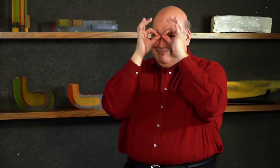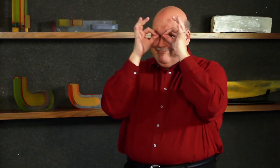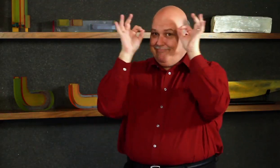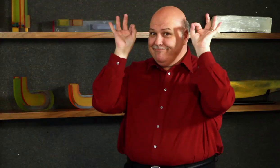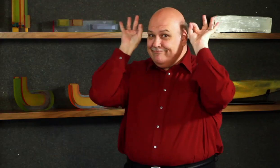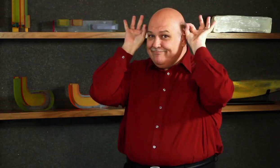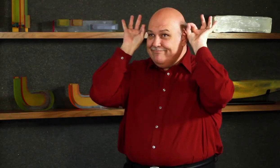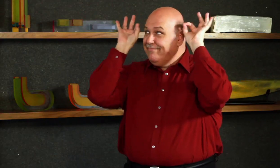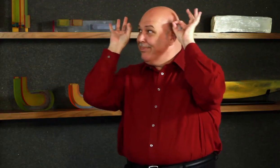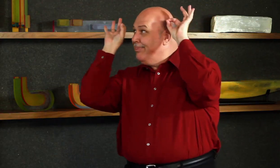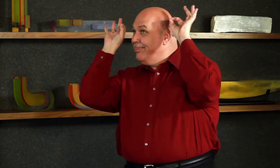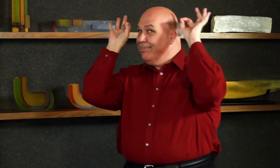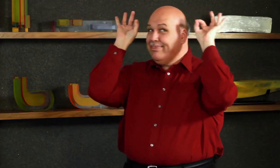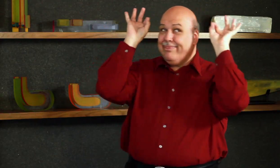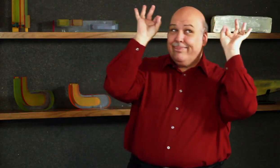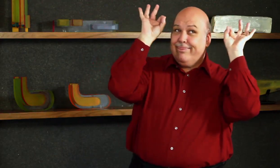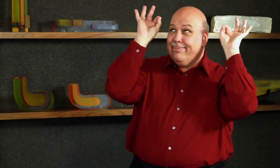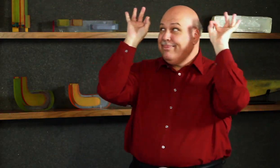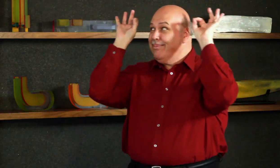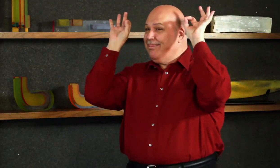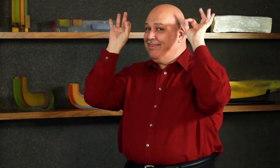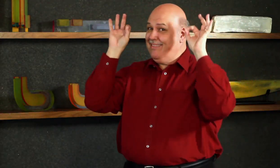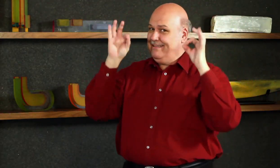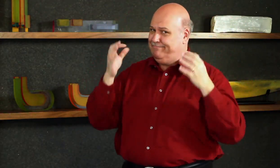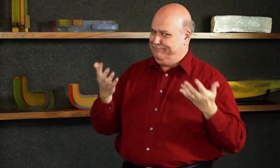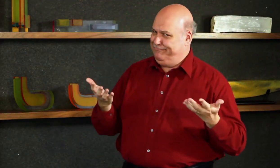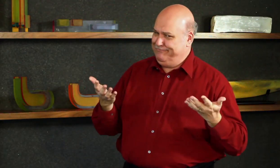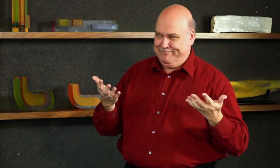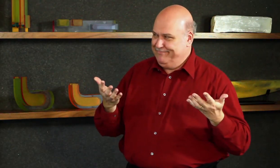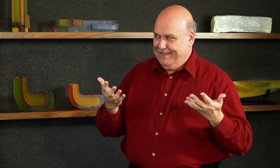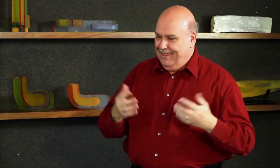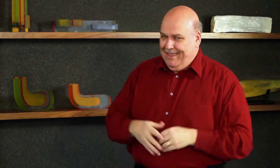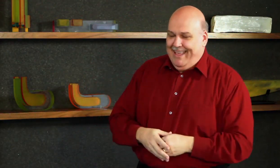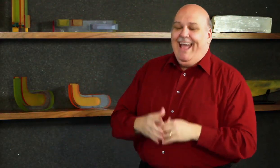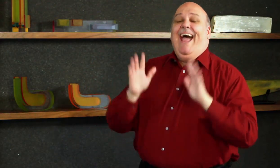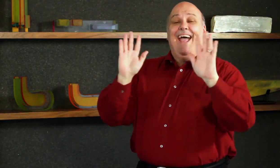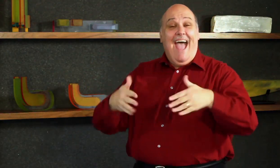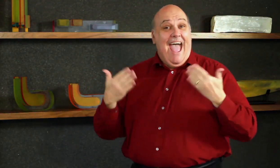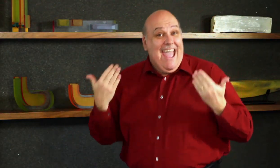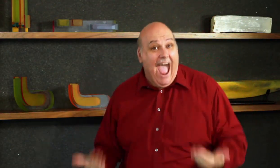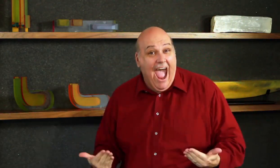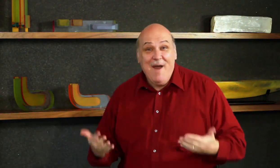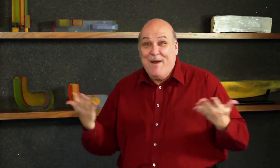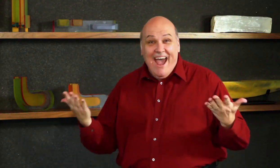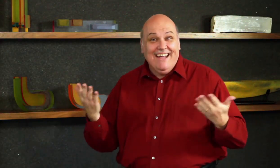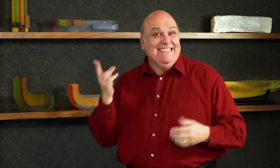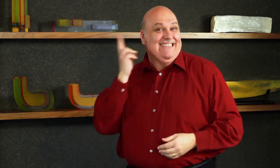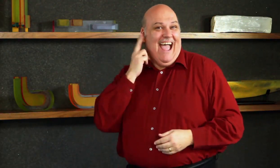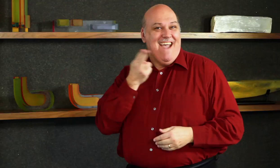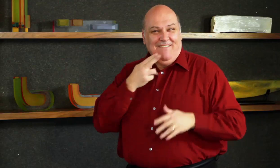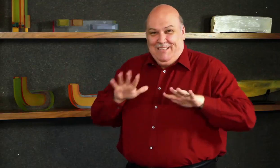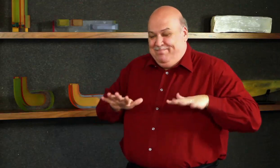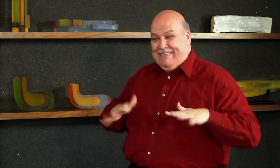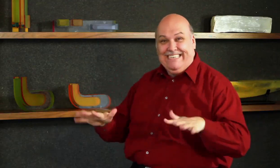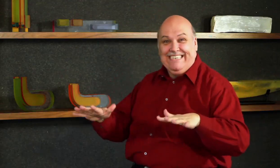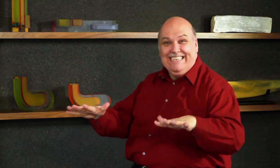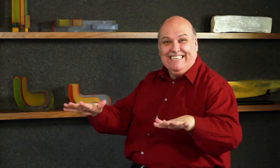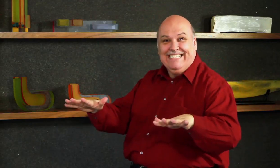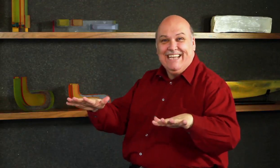at one angle? Oh boy when will they wake up and do something right? Tristan is waiting and ready with his “Deafbeat”